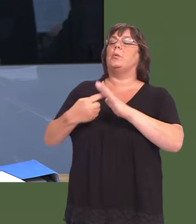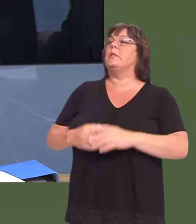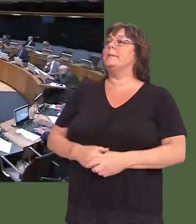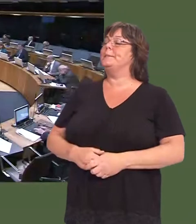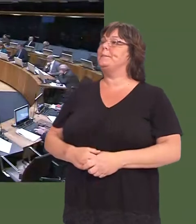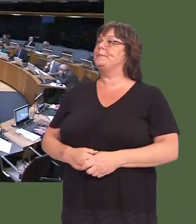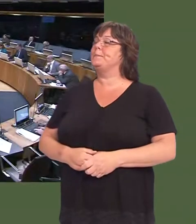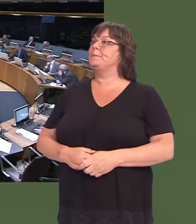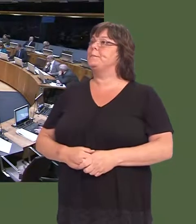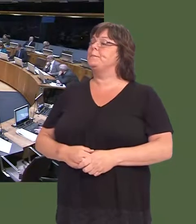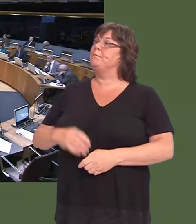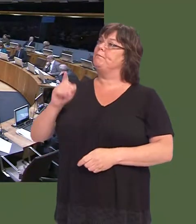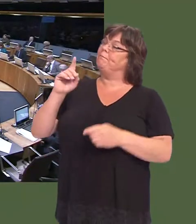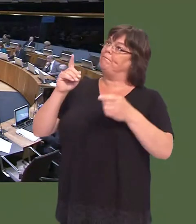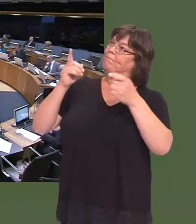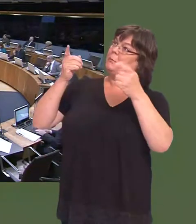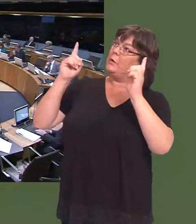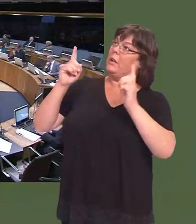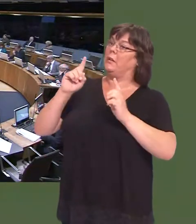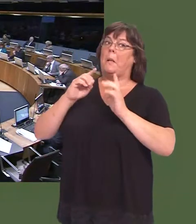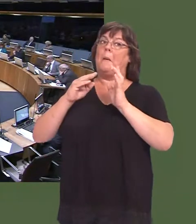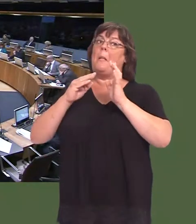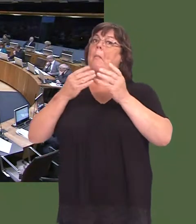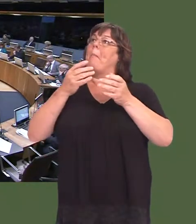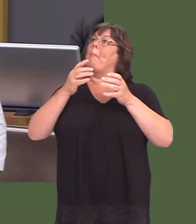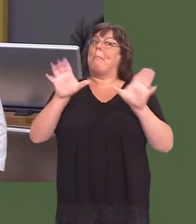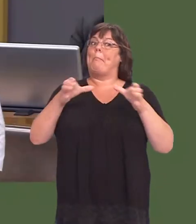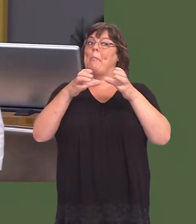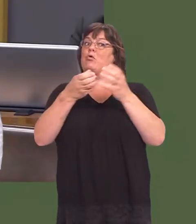Caroline Jones: First Minister, the Ministry of Justice have indicated that theyíll be